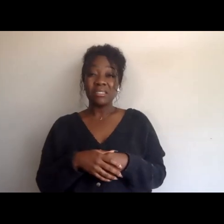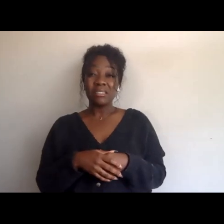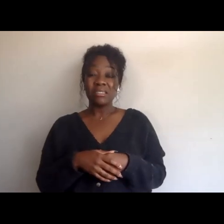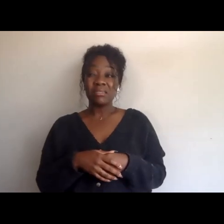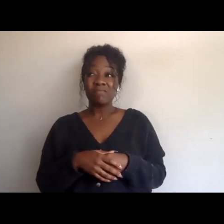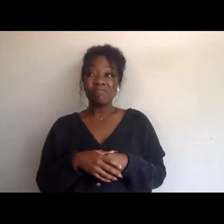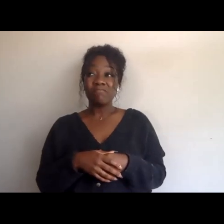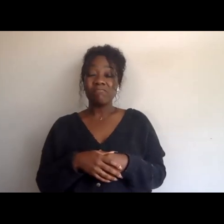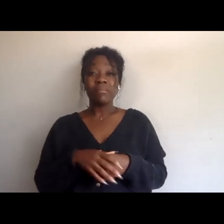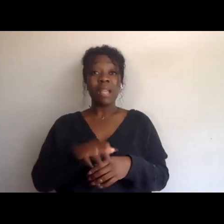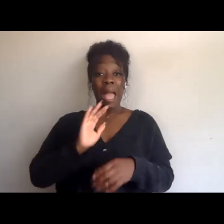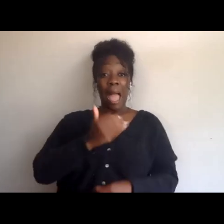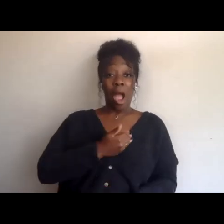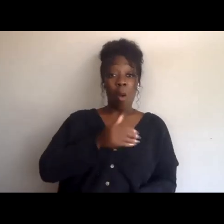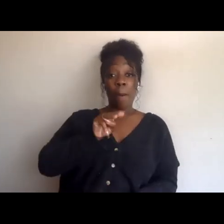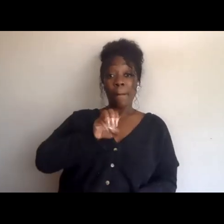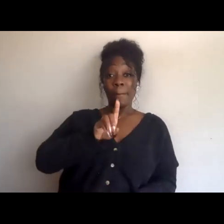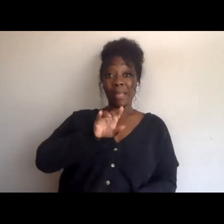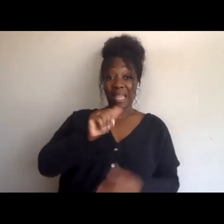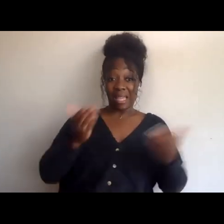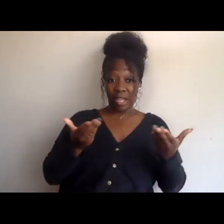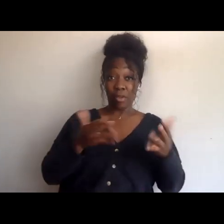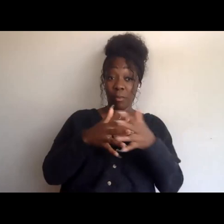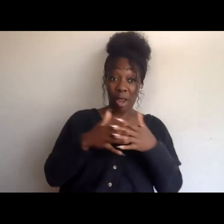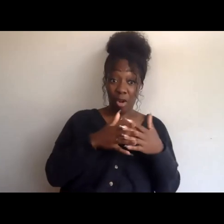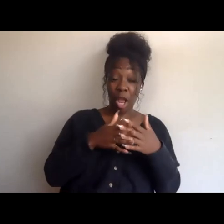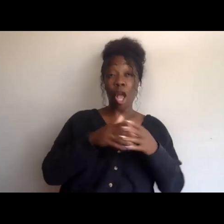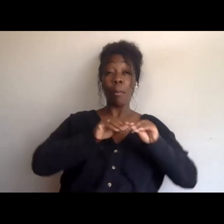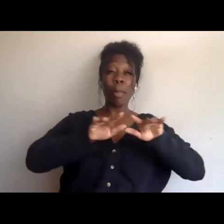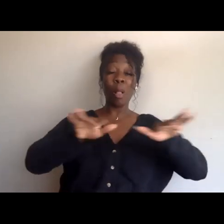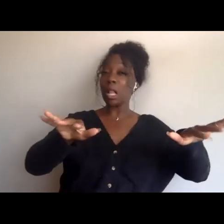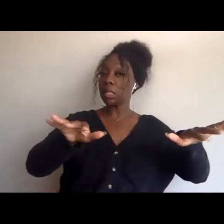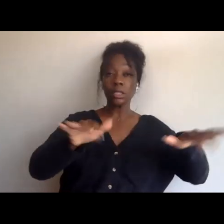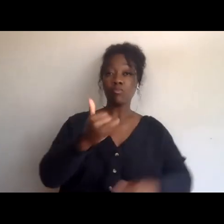makes it seem to be. The reality is that America is a settler colony,